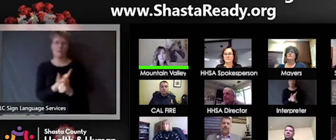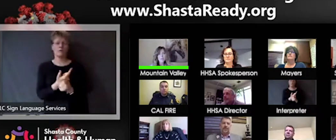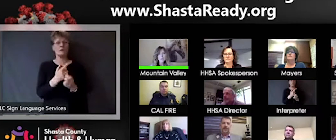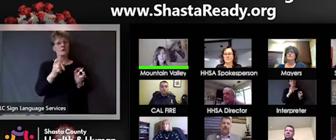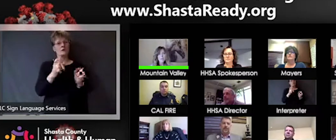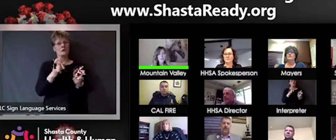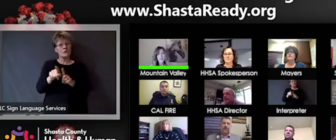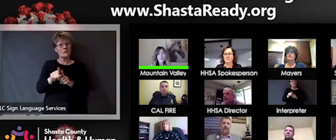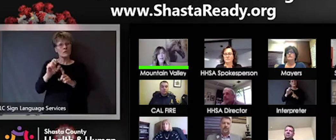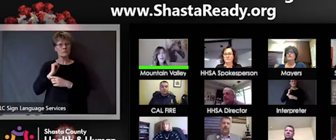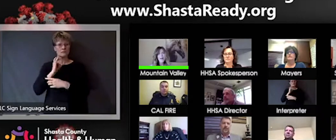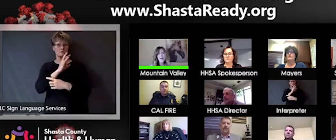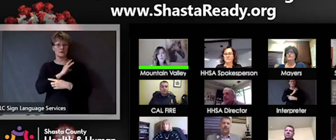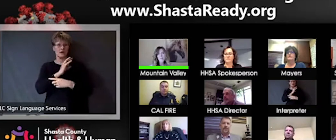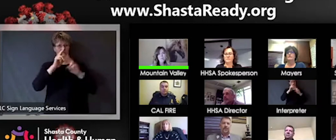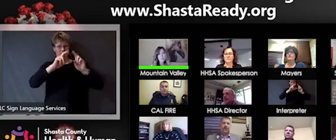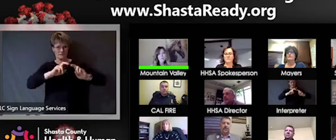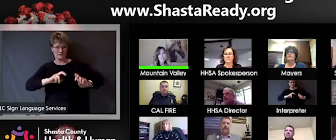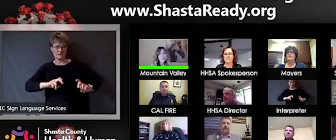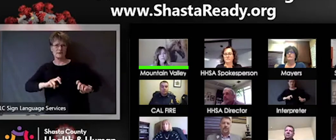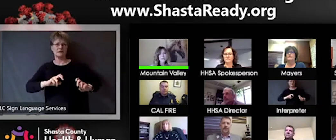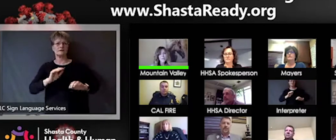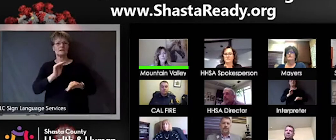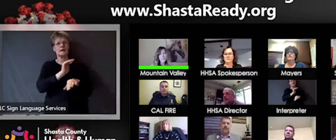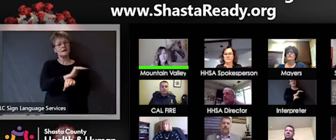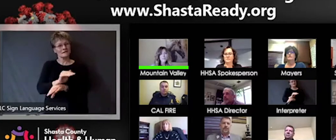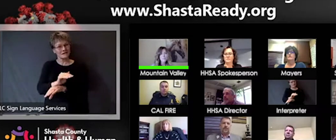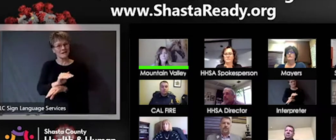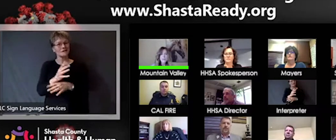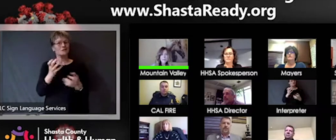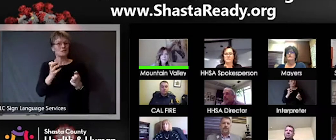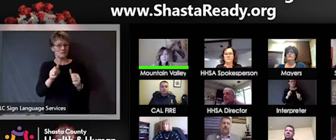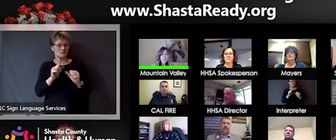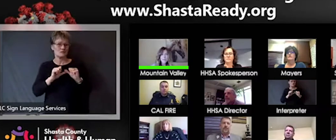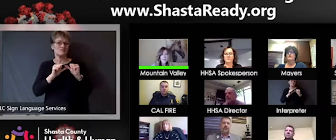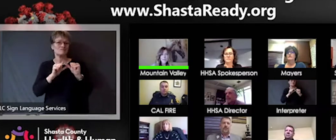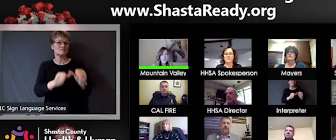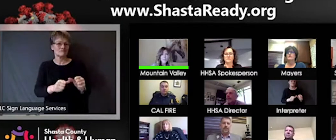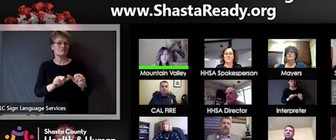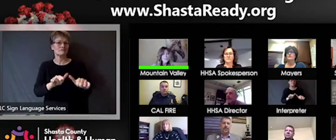staff and patients healthy. We received a 40-gallon donation from Mayer's so we're